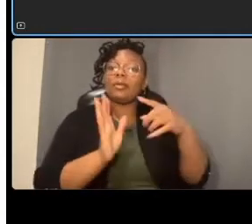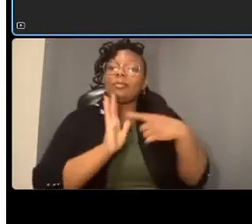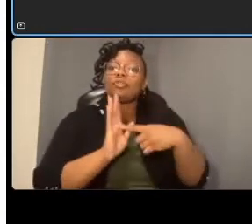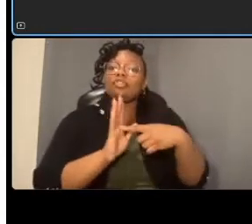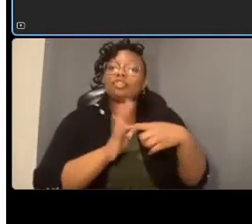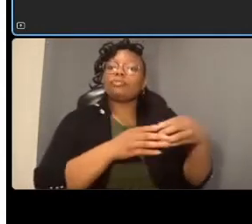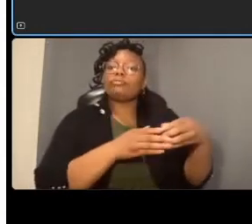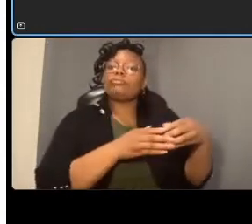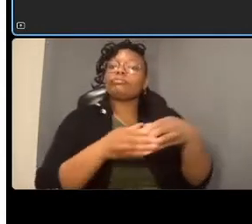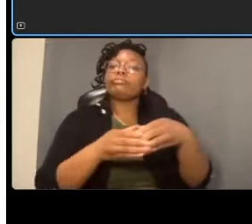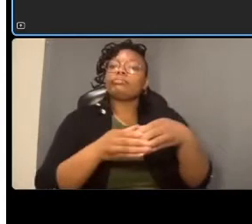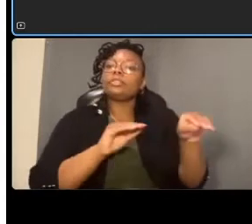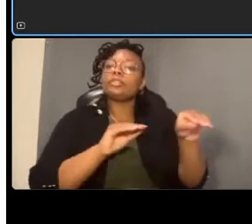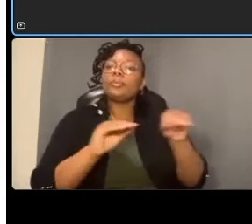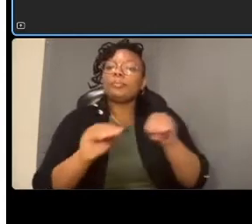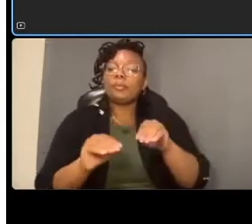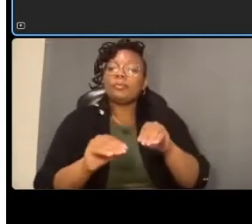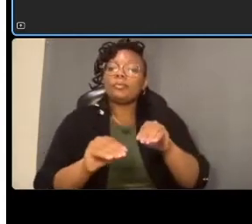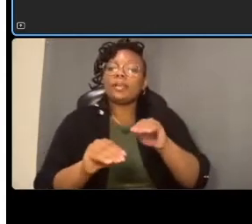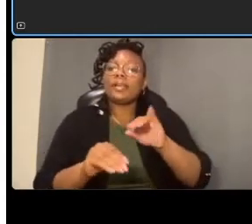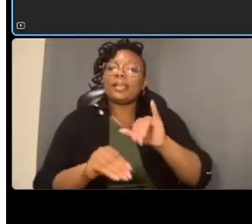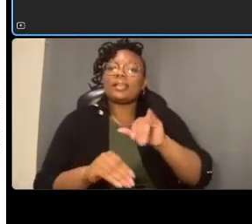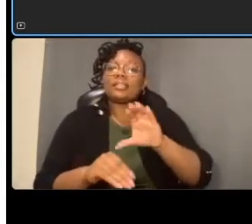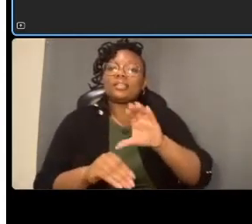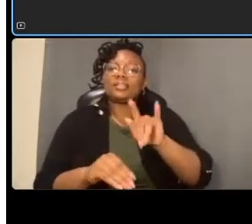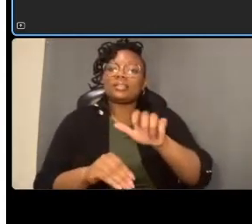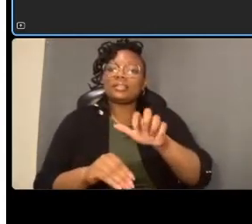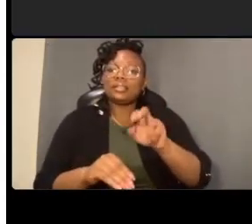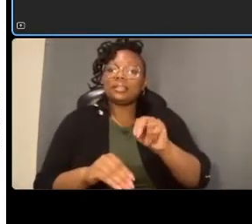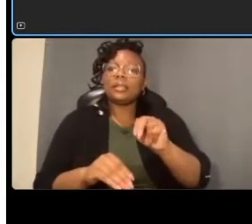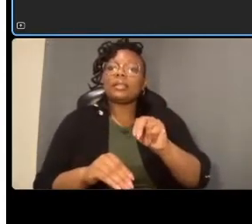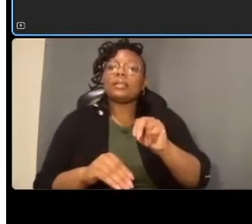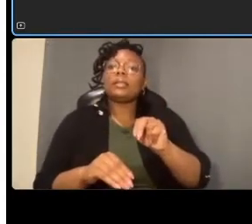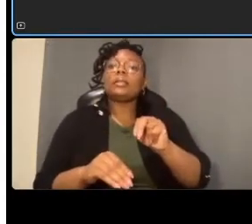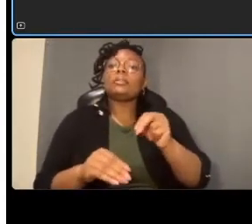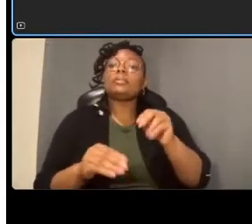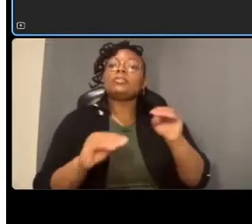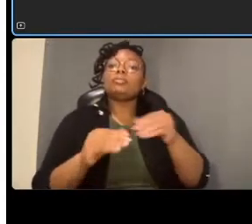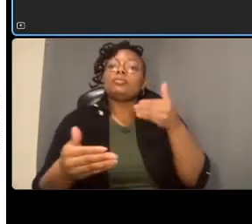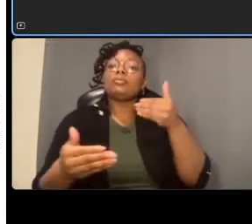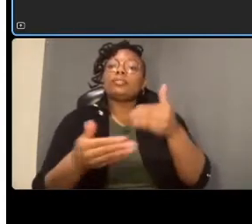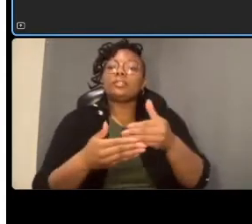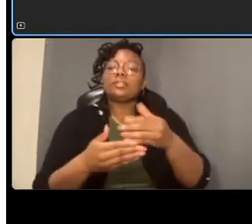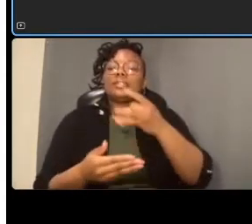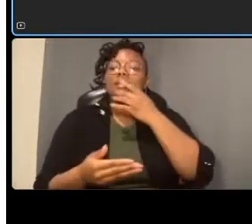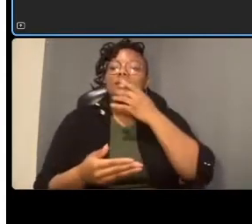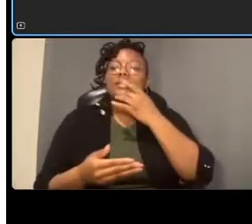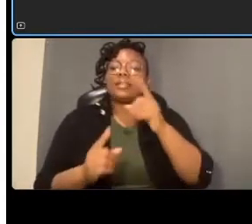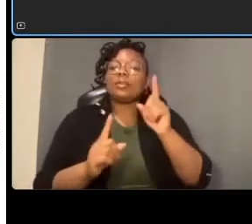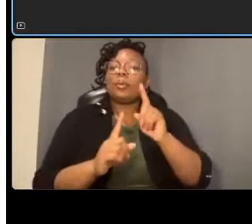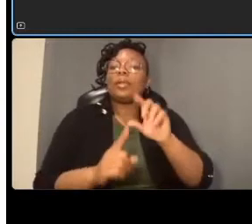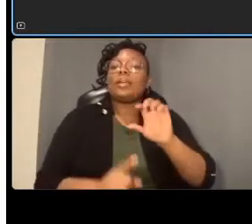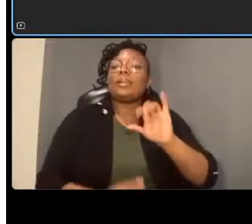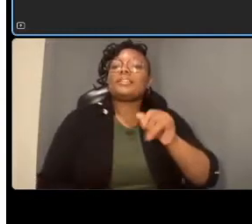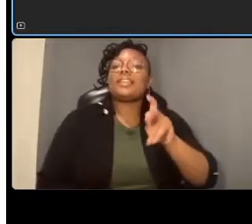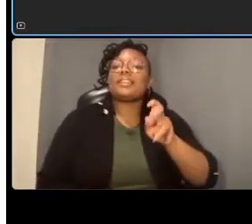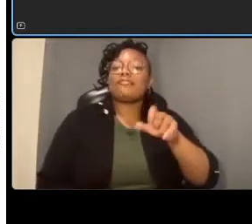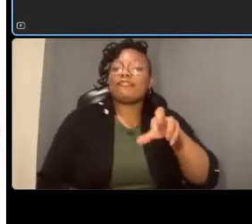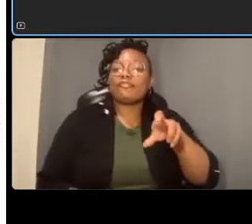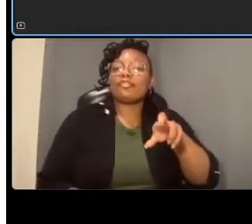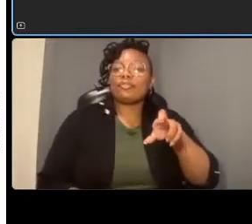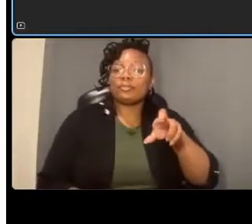closer to the signal at jennifer so basically the jocelyn bus stop you see at the up upper left um